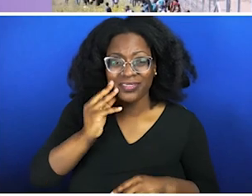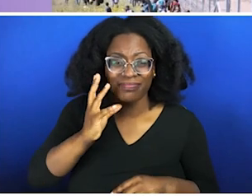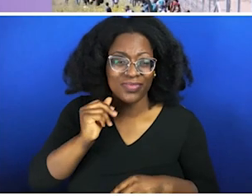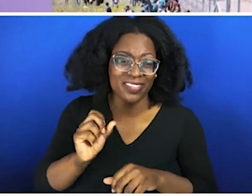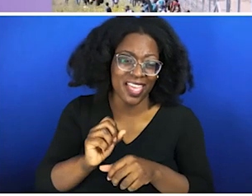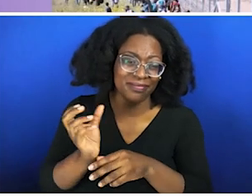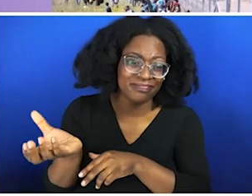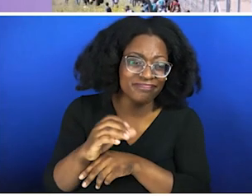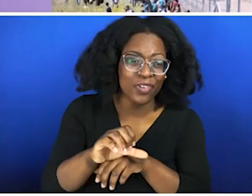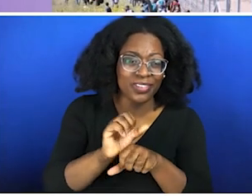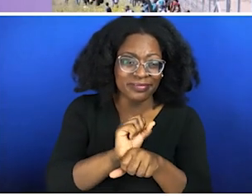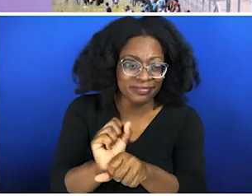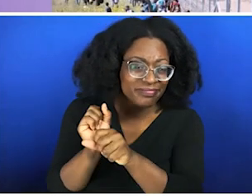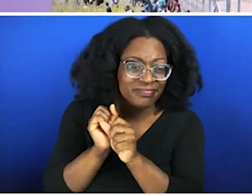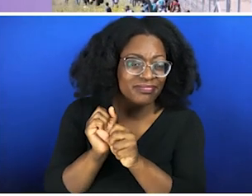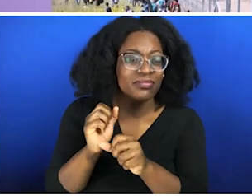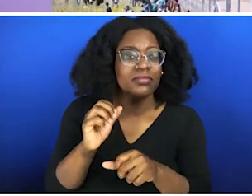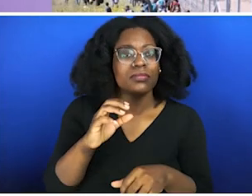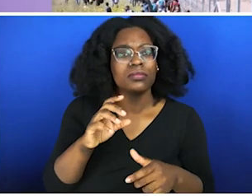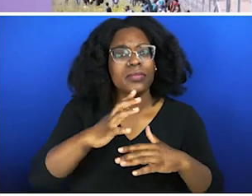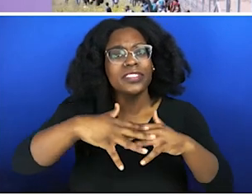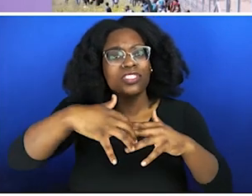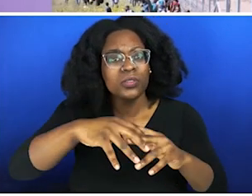of the Indigenous Peoples whose land that we are on right now. We need to understand